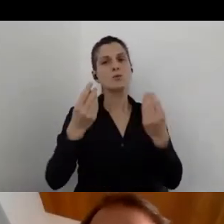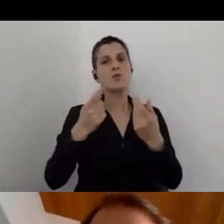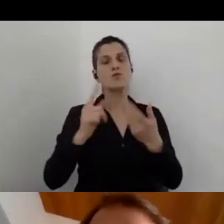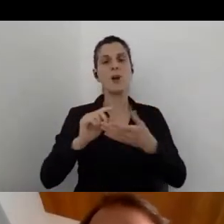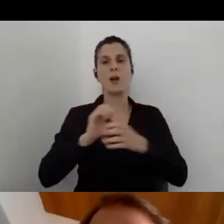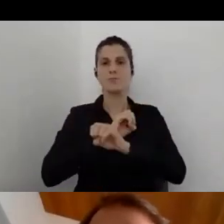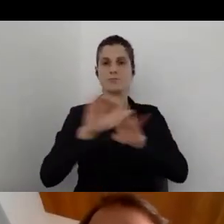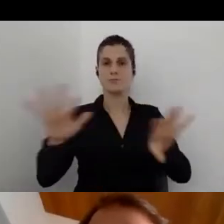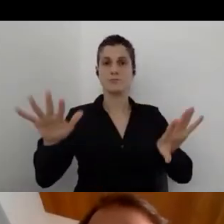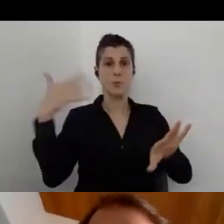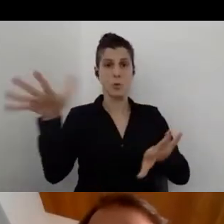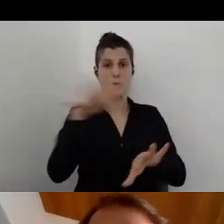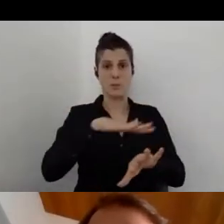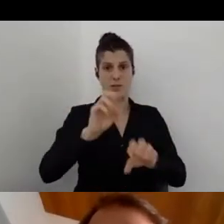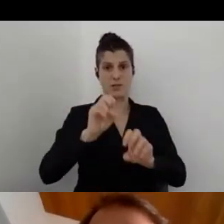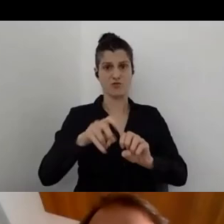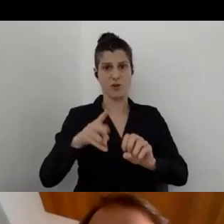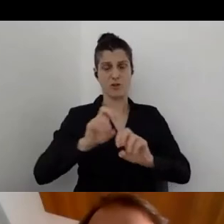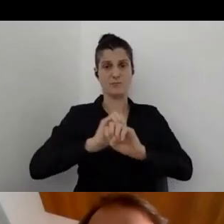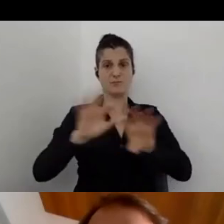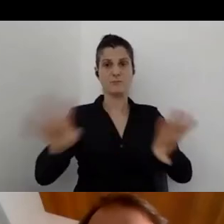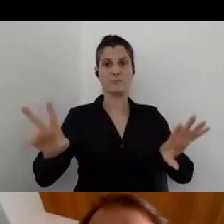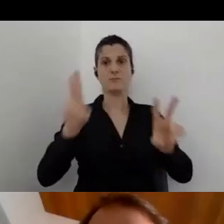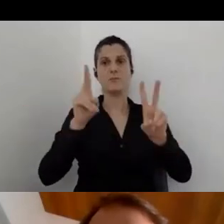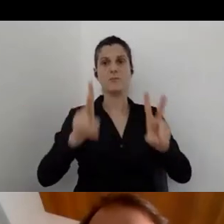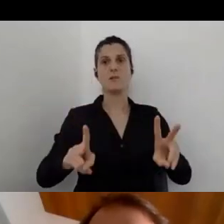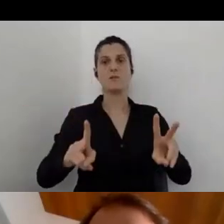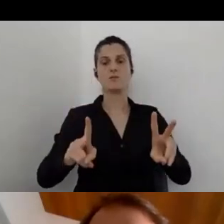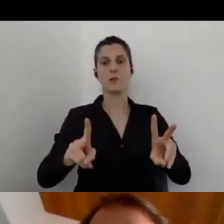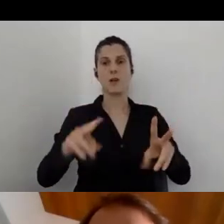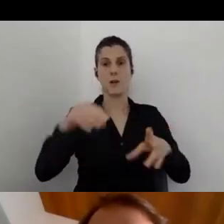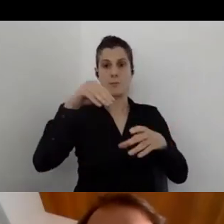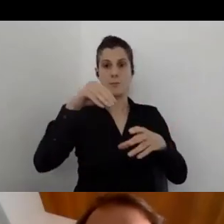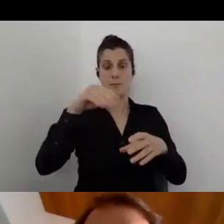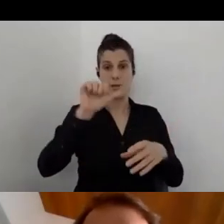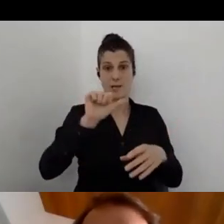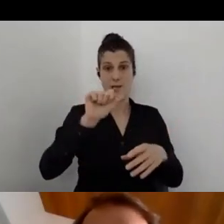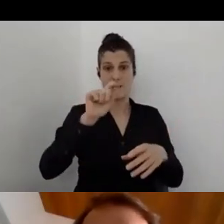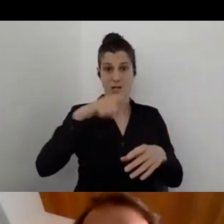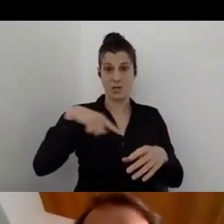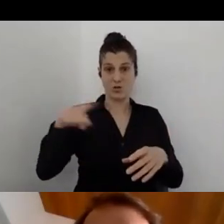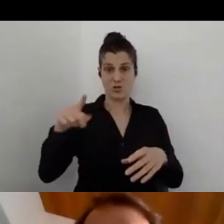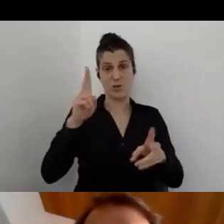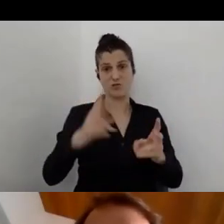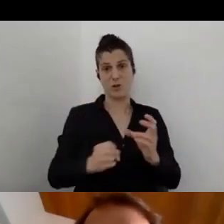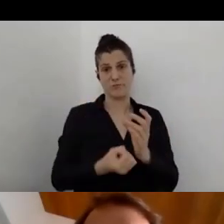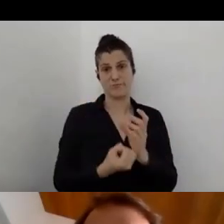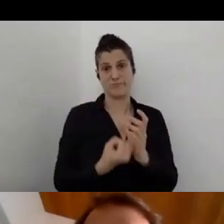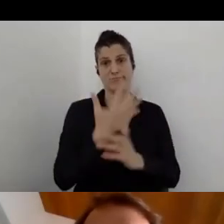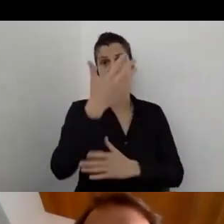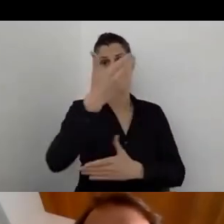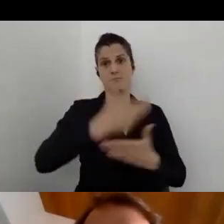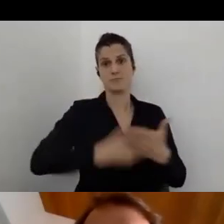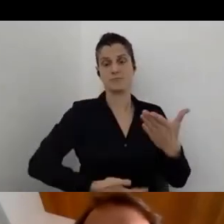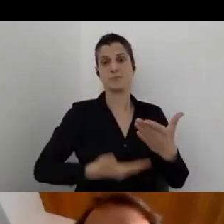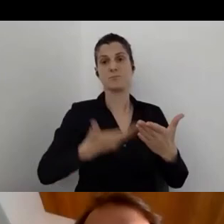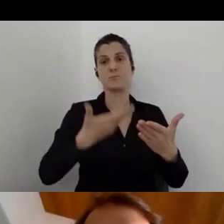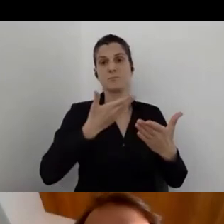You can publish your report from inside of A-Check in any given time, and it will give you a report according to the time it's published.